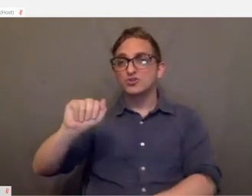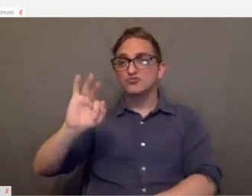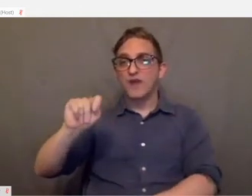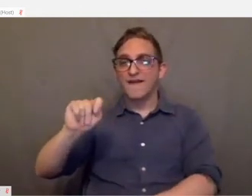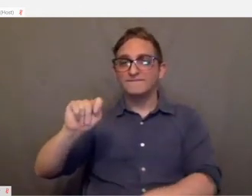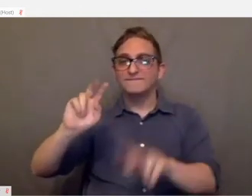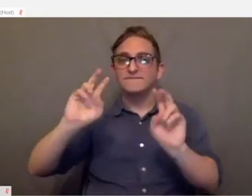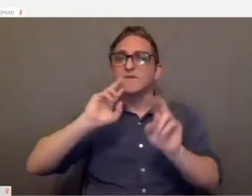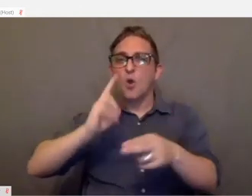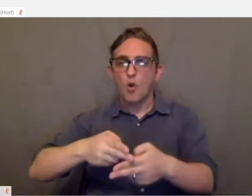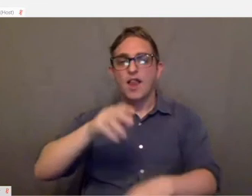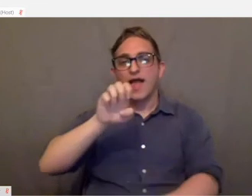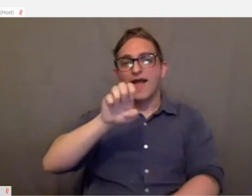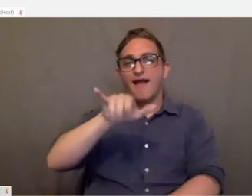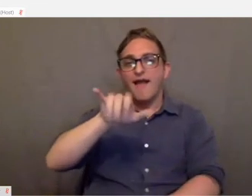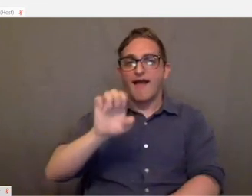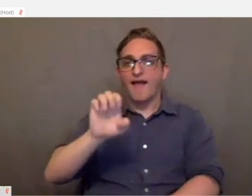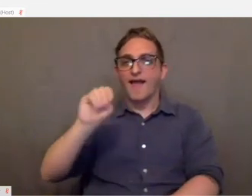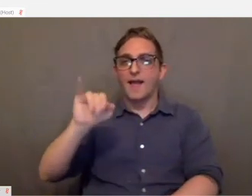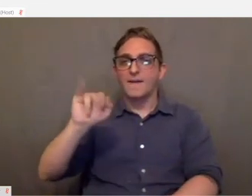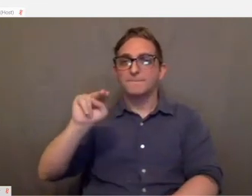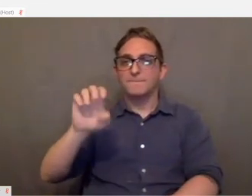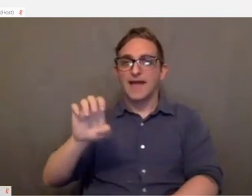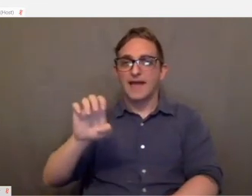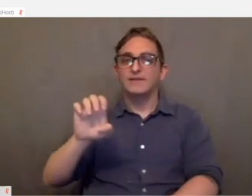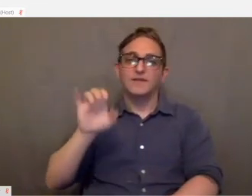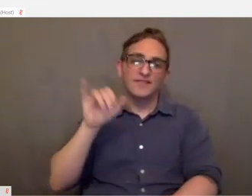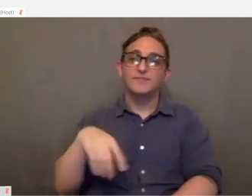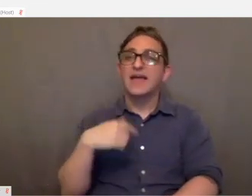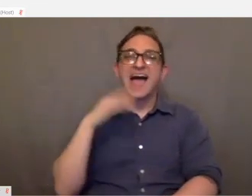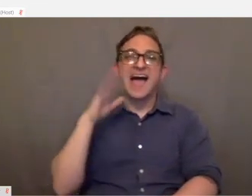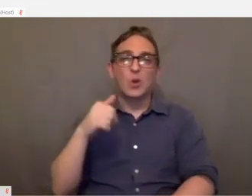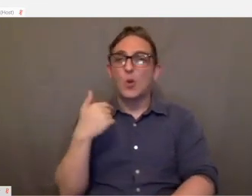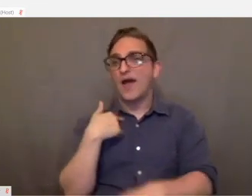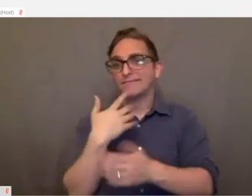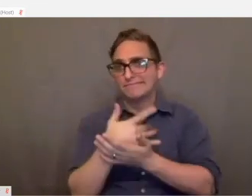Again I know I'm running short on time here. I'm blasting through these.